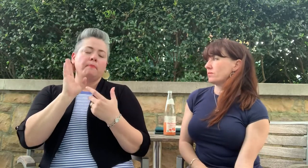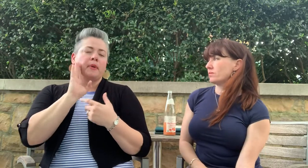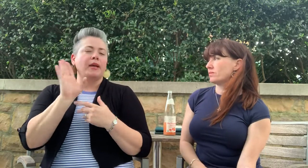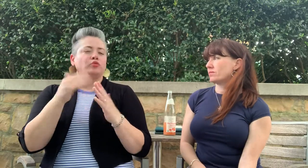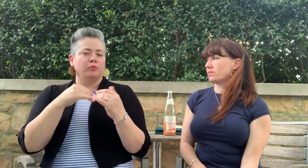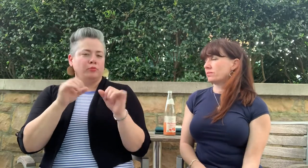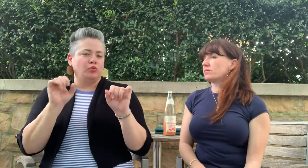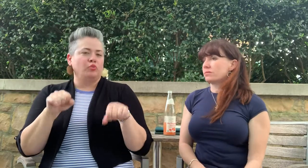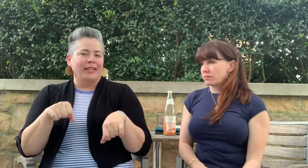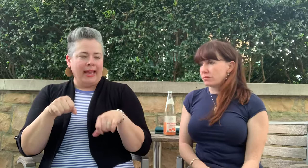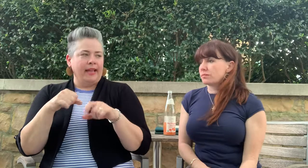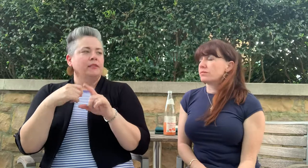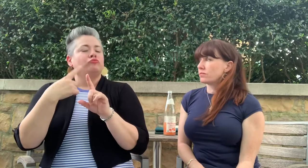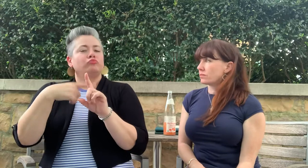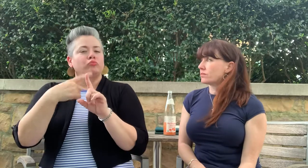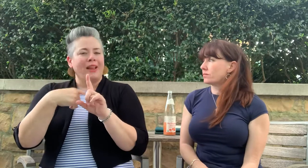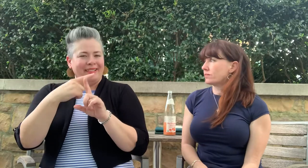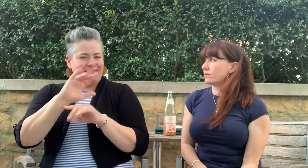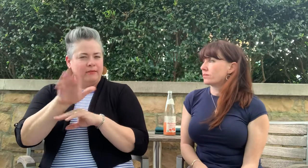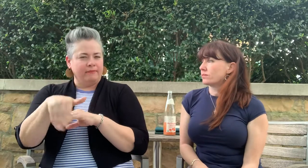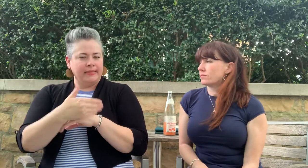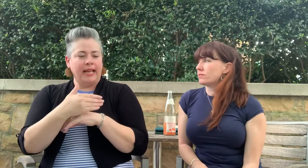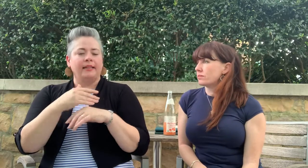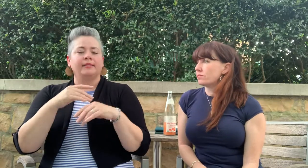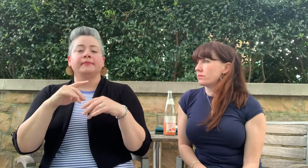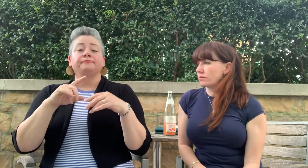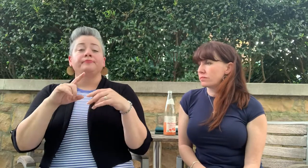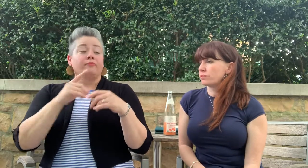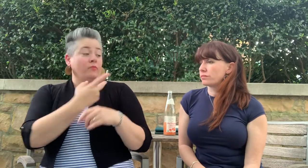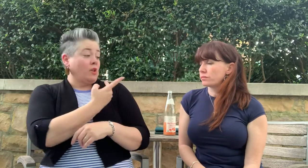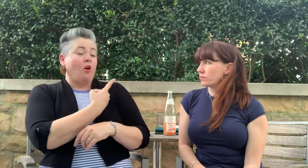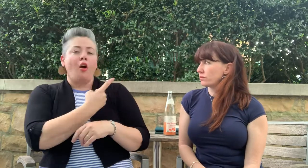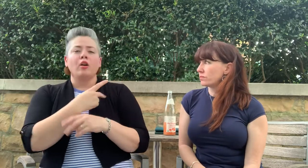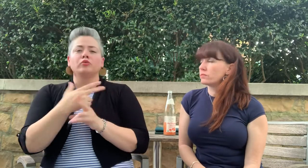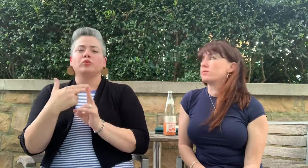to reserve. We stayed in The Cliff room.